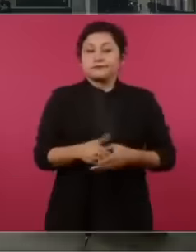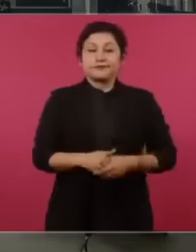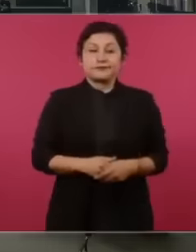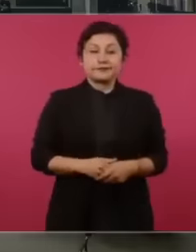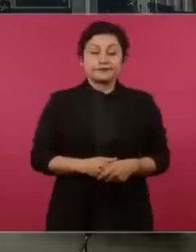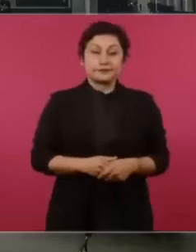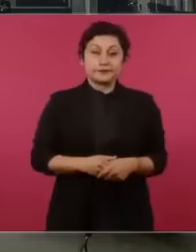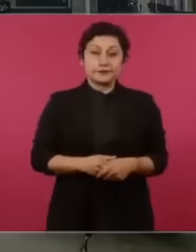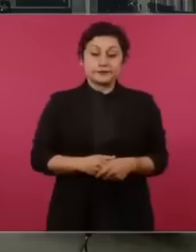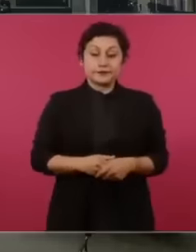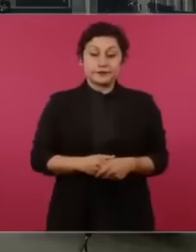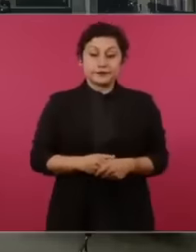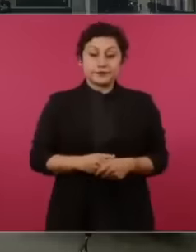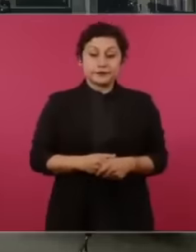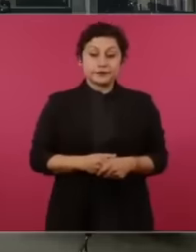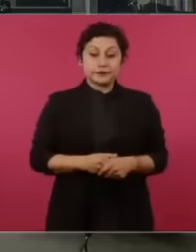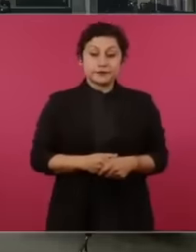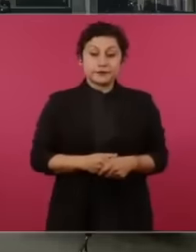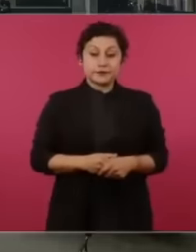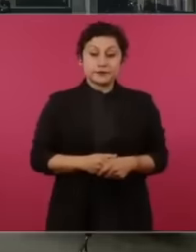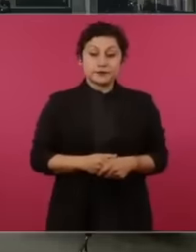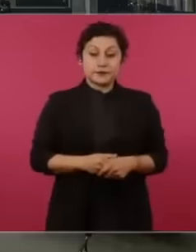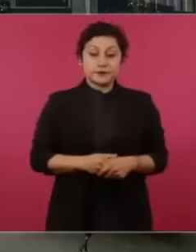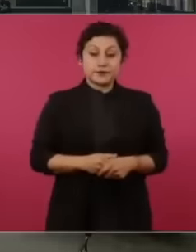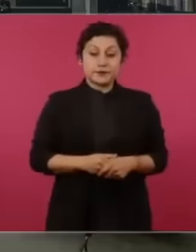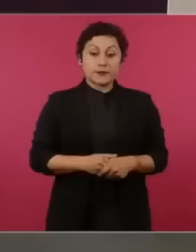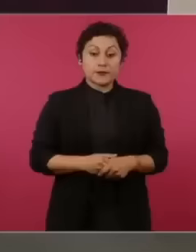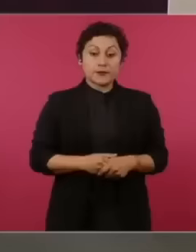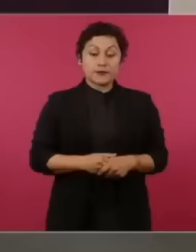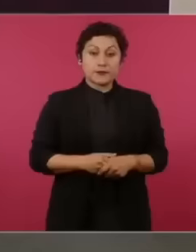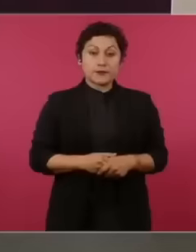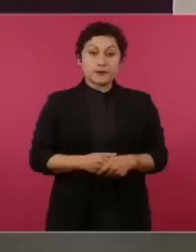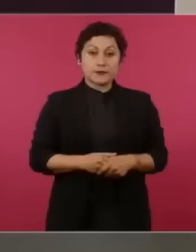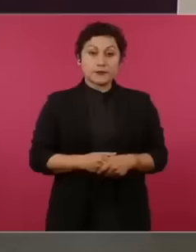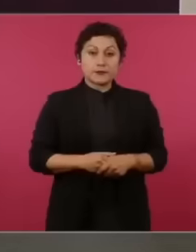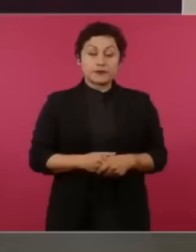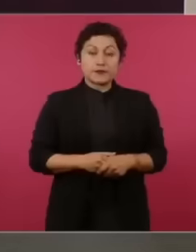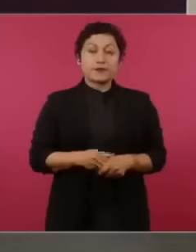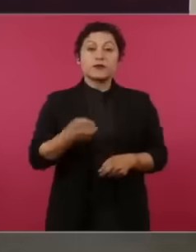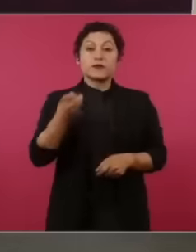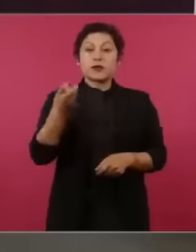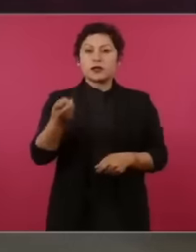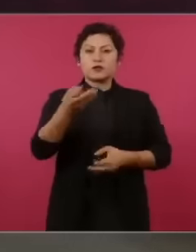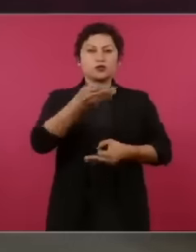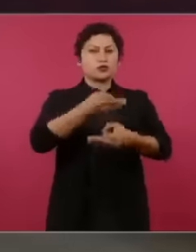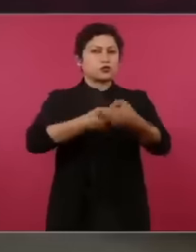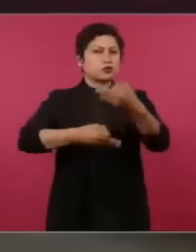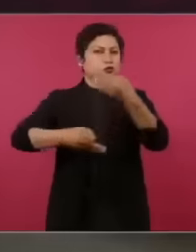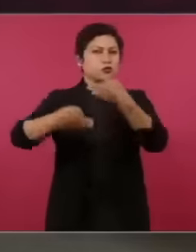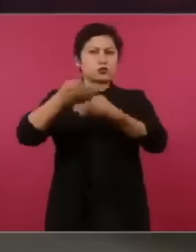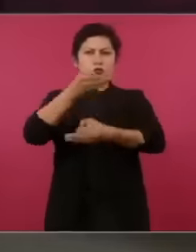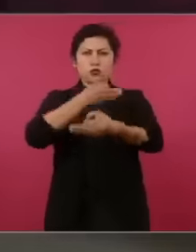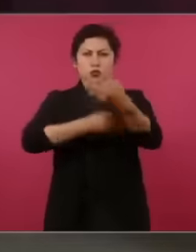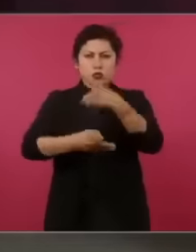is going to be taken into account in the debate that